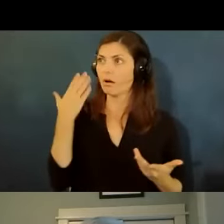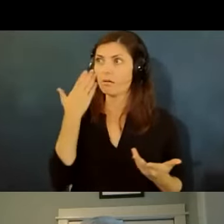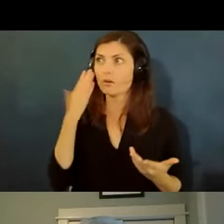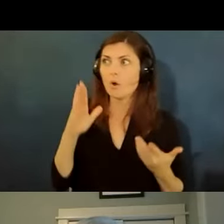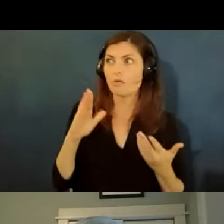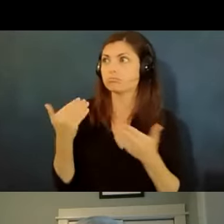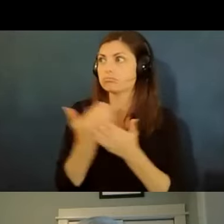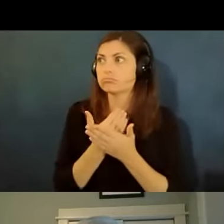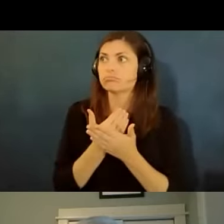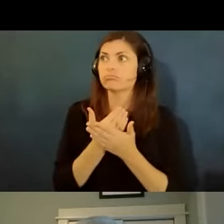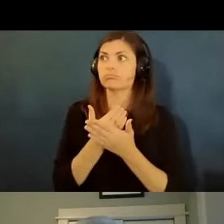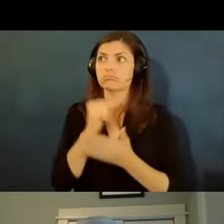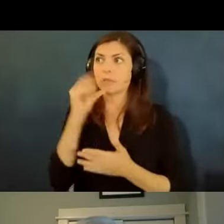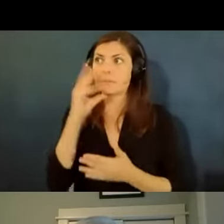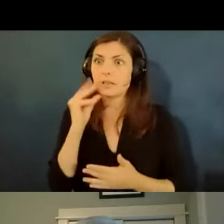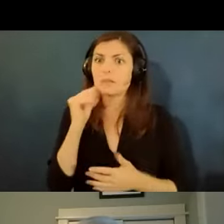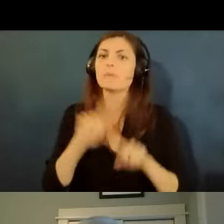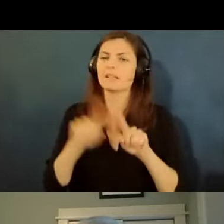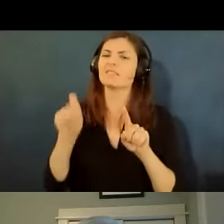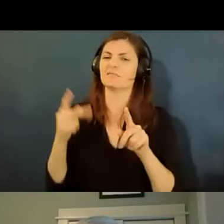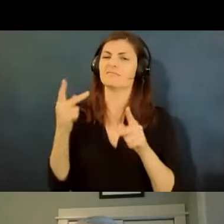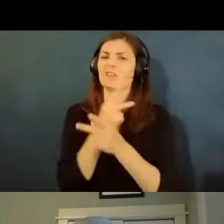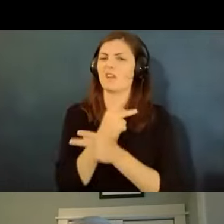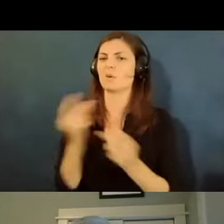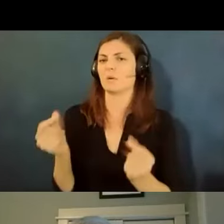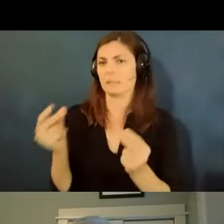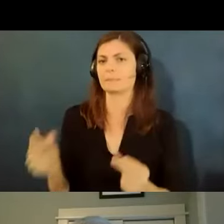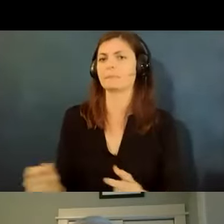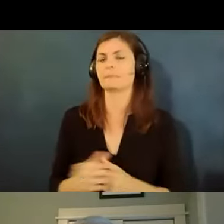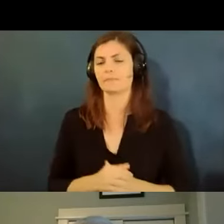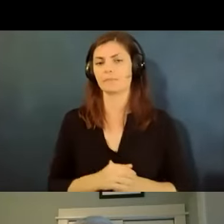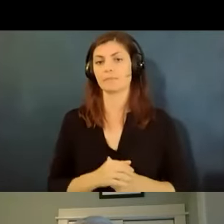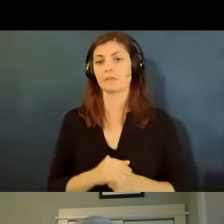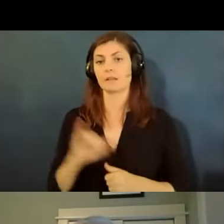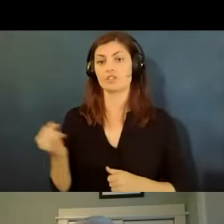but they need to figure it out pretty quickly and the job accommodation network is one way to do it